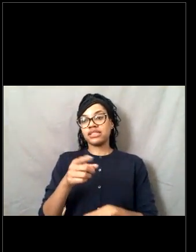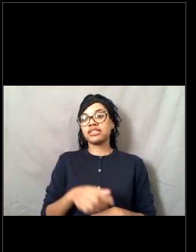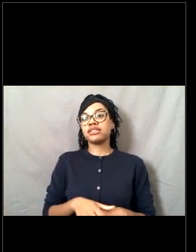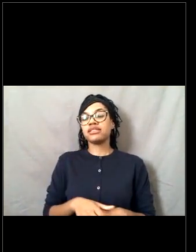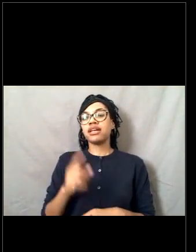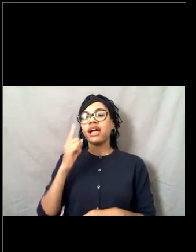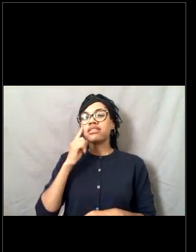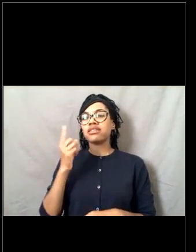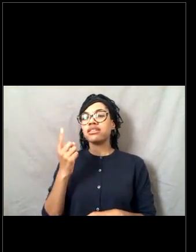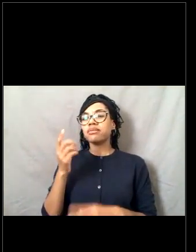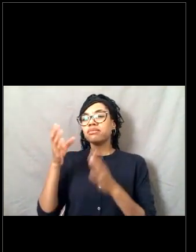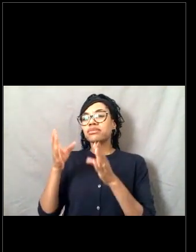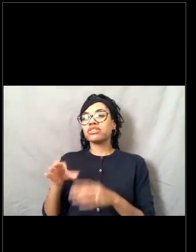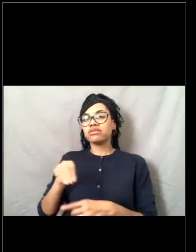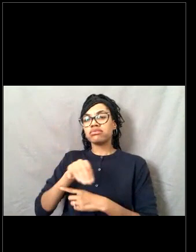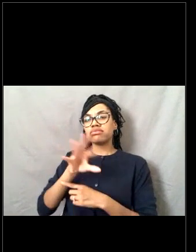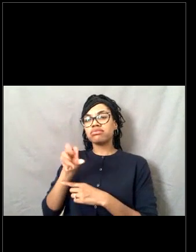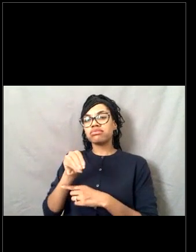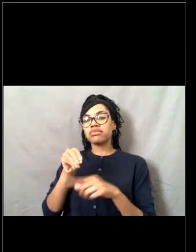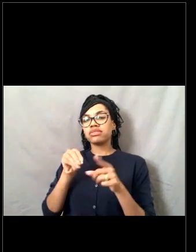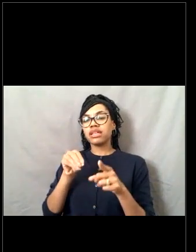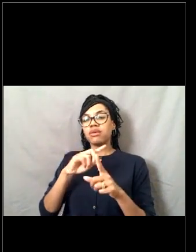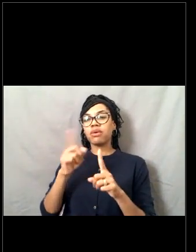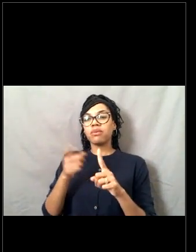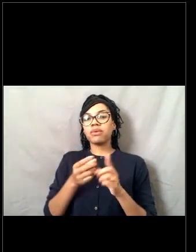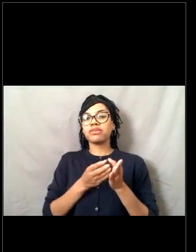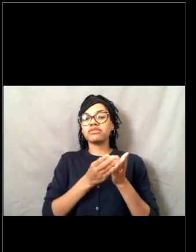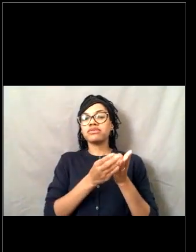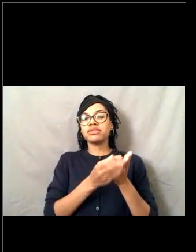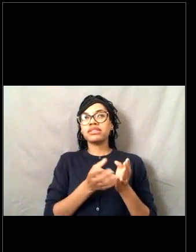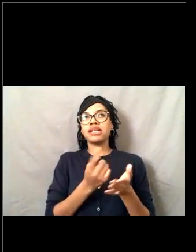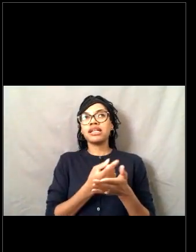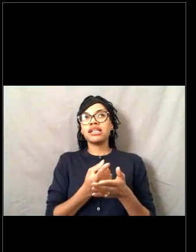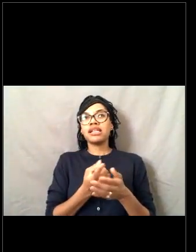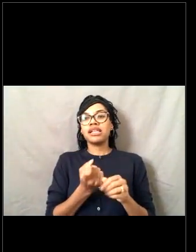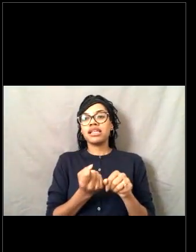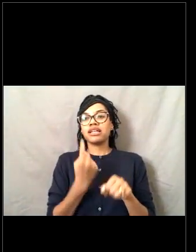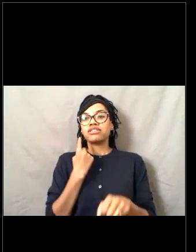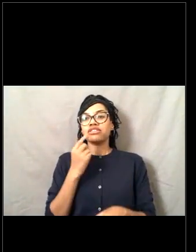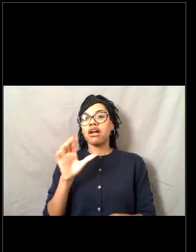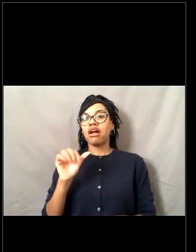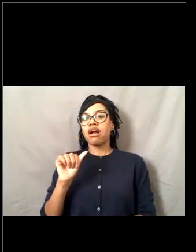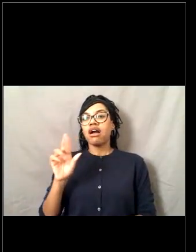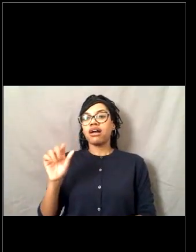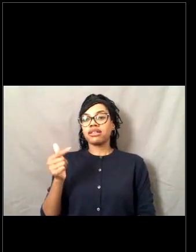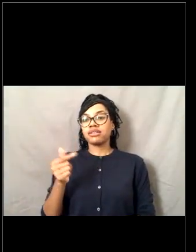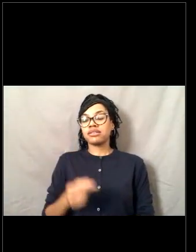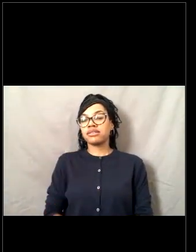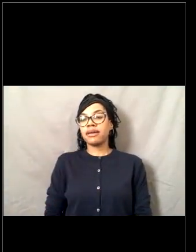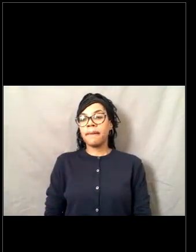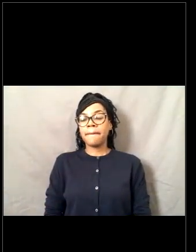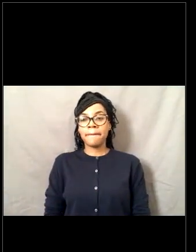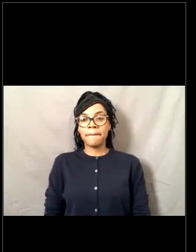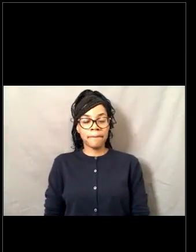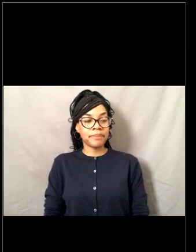the Strait of Juan de Fuca last August. [Lisa] Do you get a lot of dolphins that are swimming